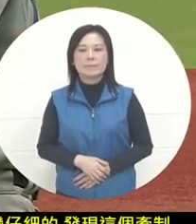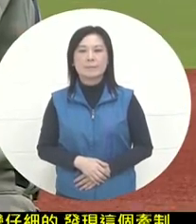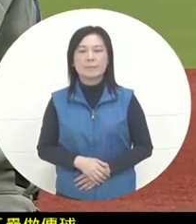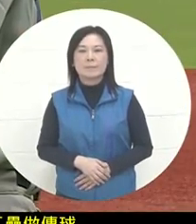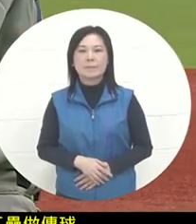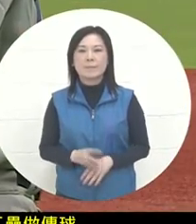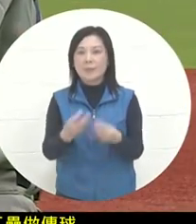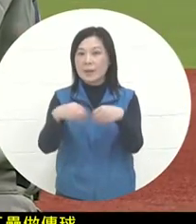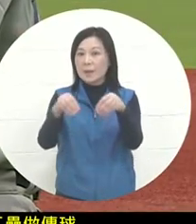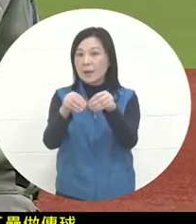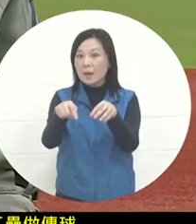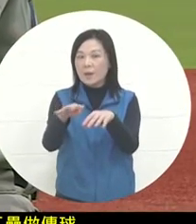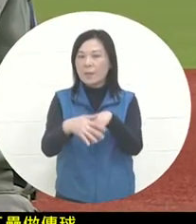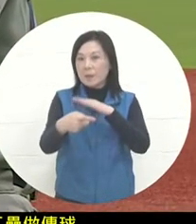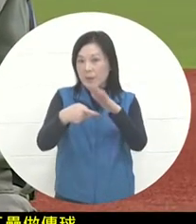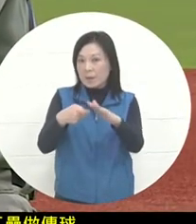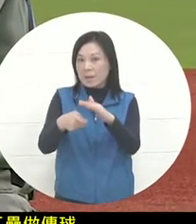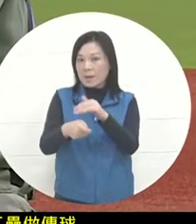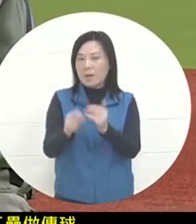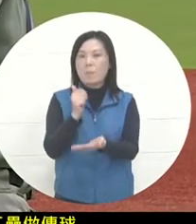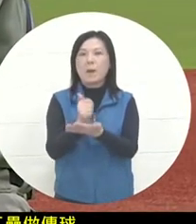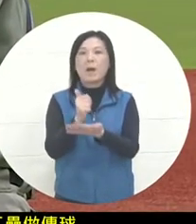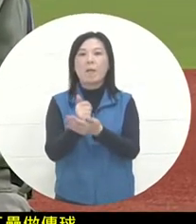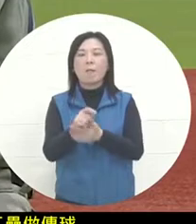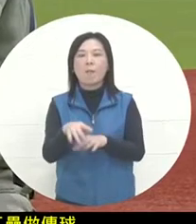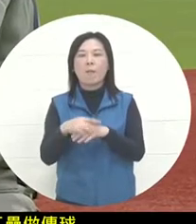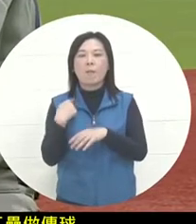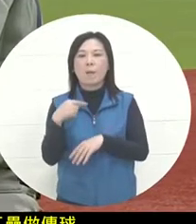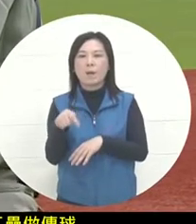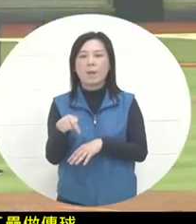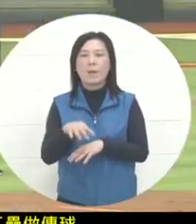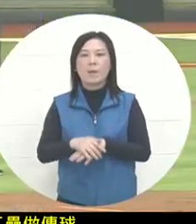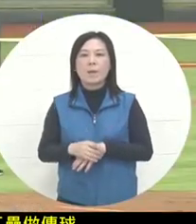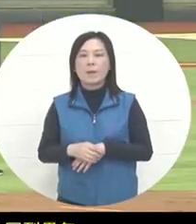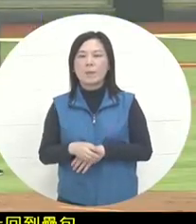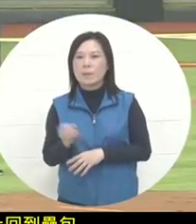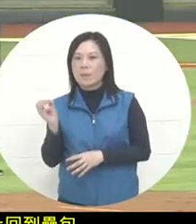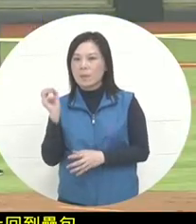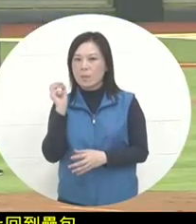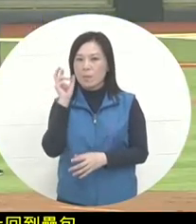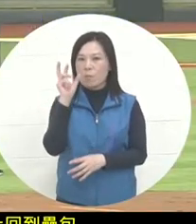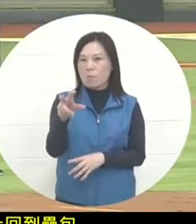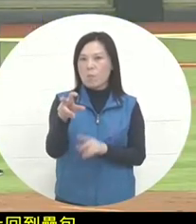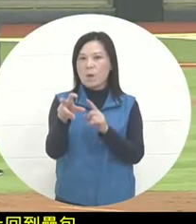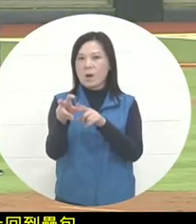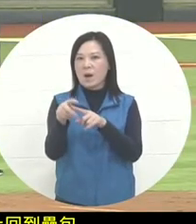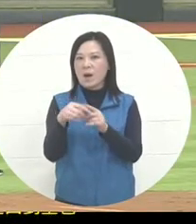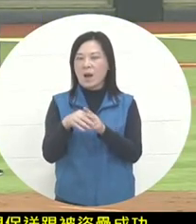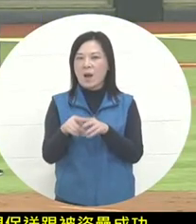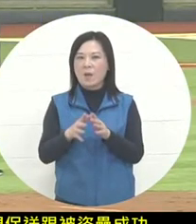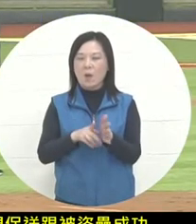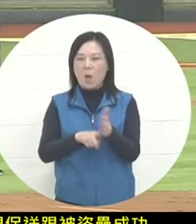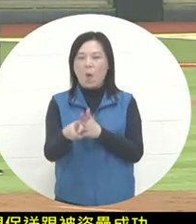and a stolen base were successful . After the signature just now, the pitcher seemed to be less focused. At this time,